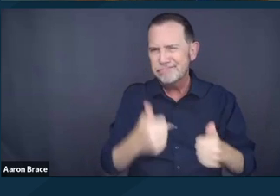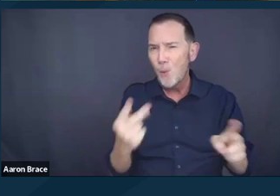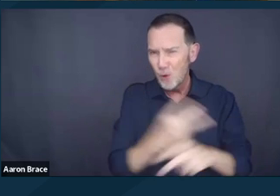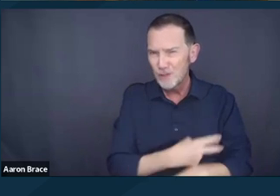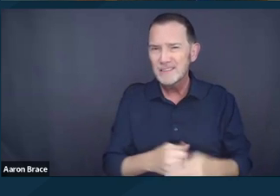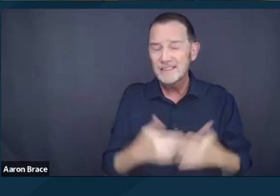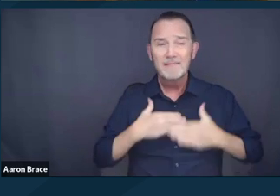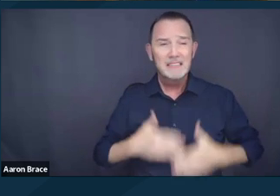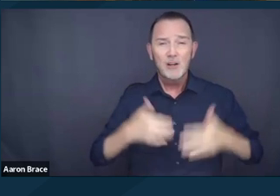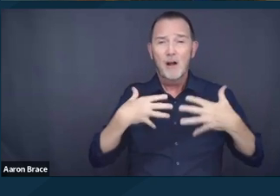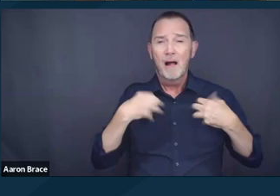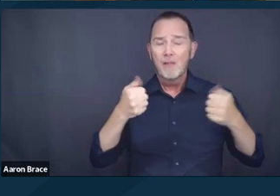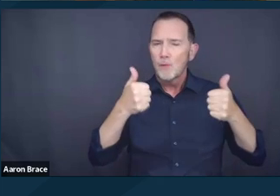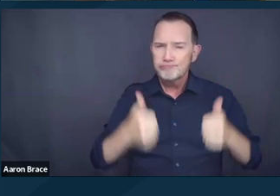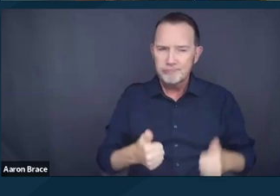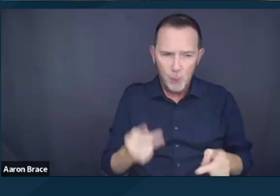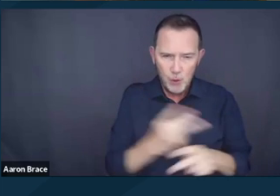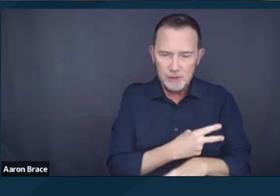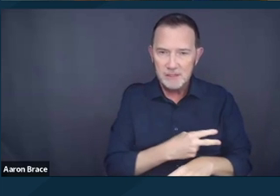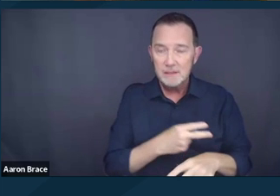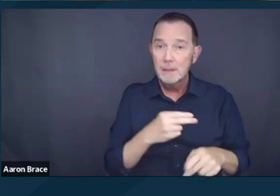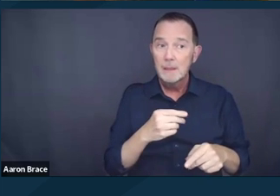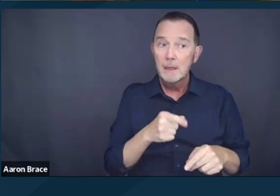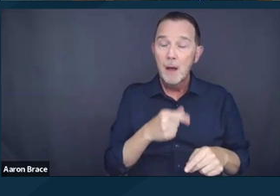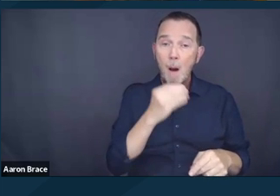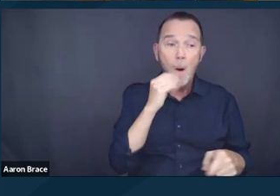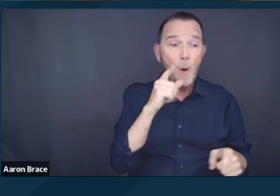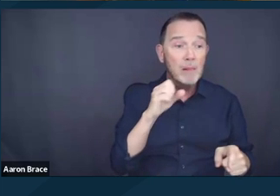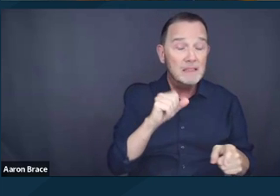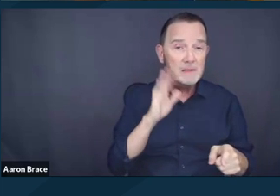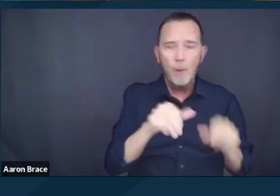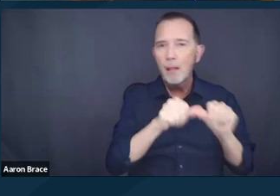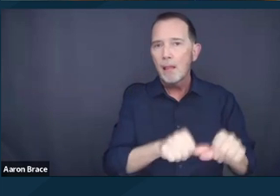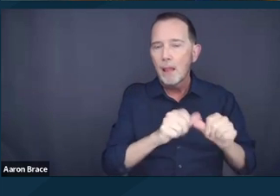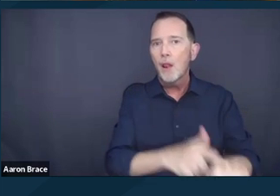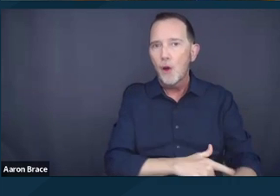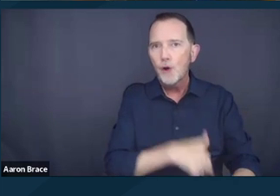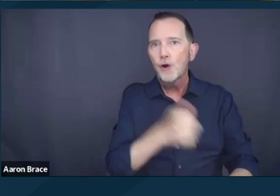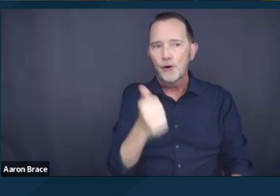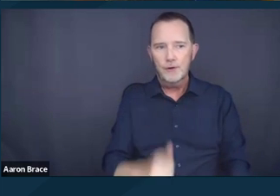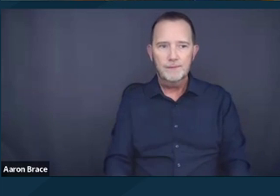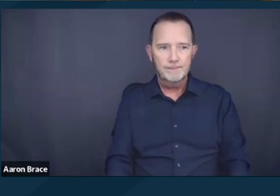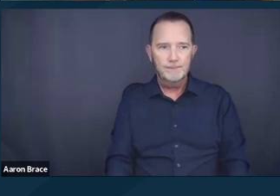"and an ongoing of homelessness and incarceration." And of course, we must define criminalization